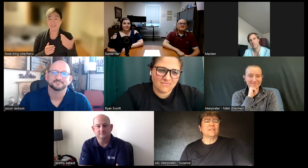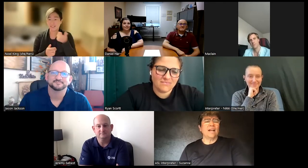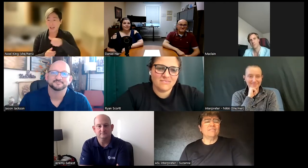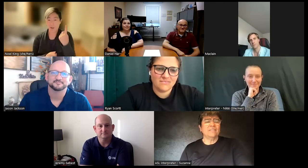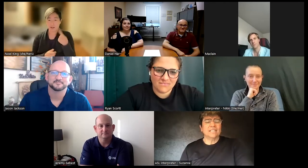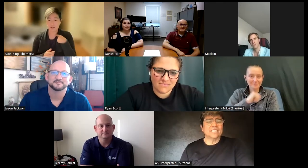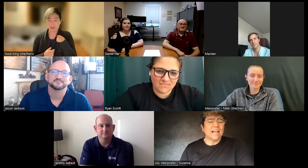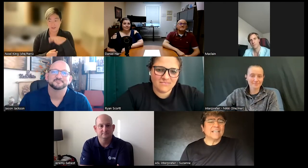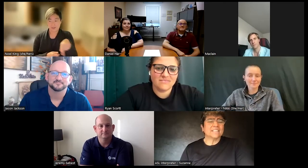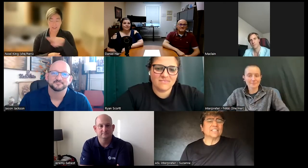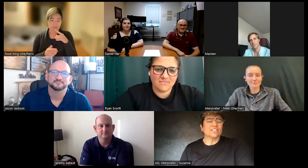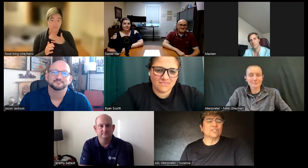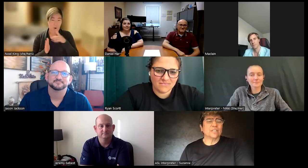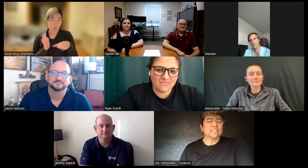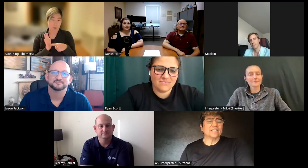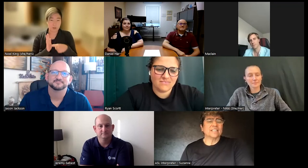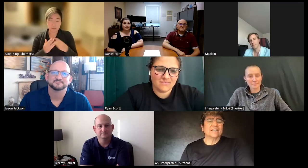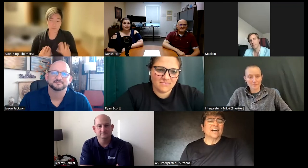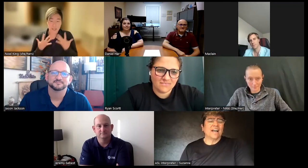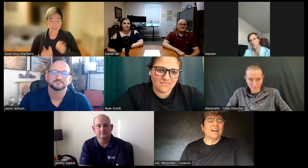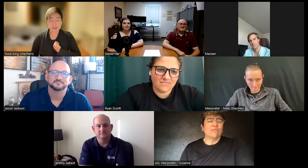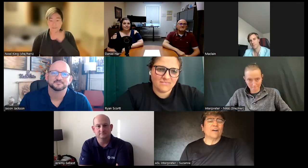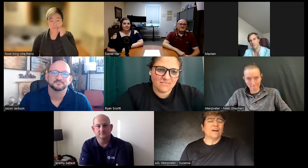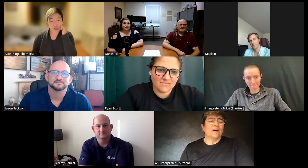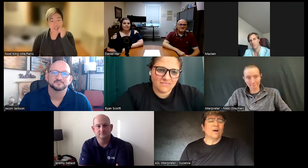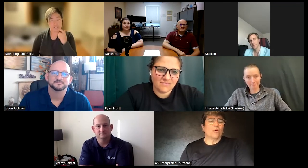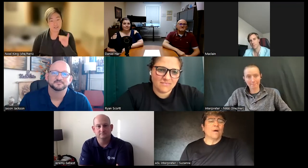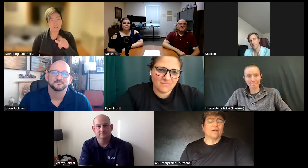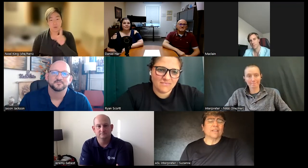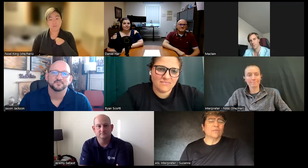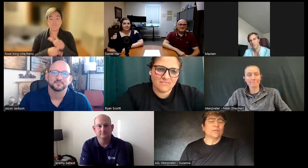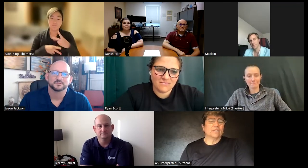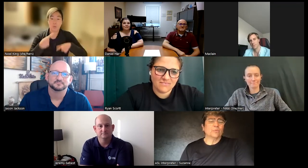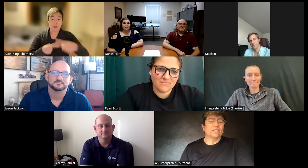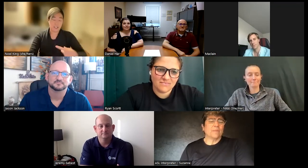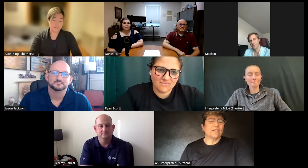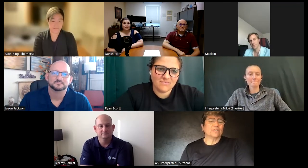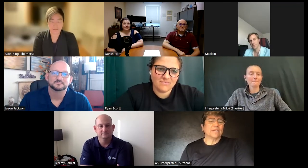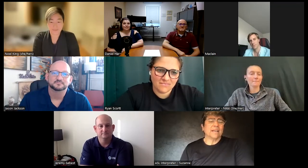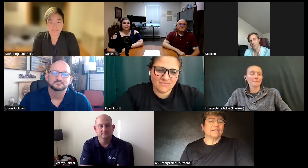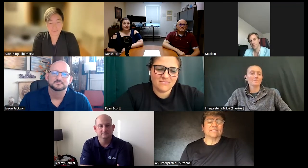I have clients and students I have a role model that really inspires me and